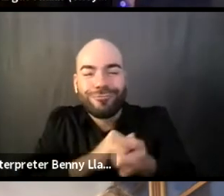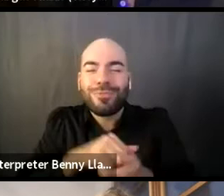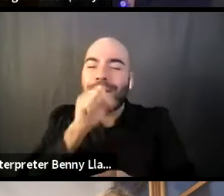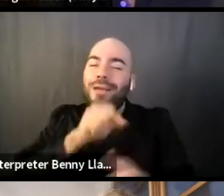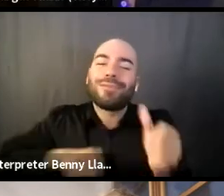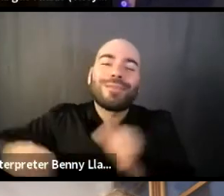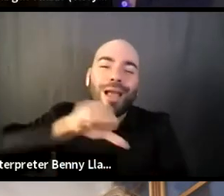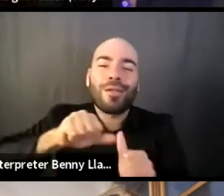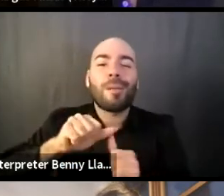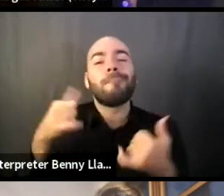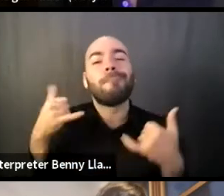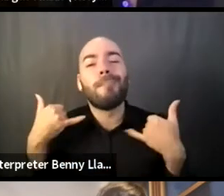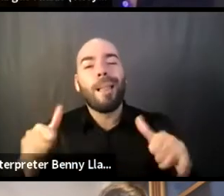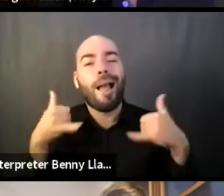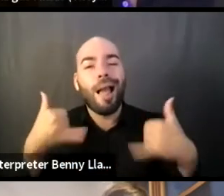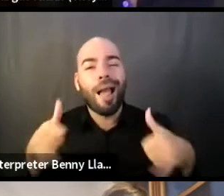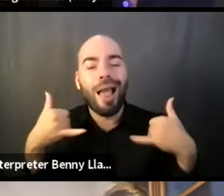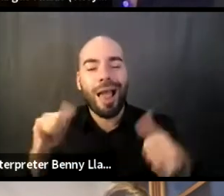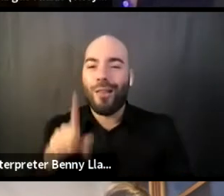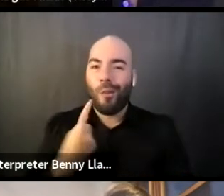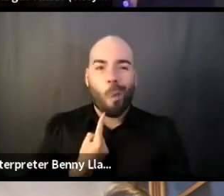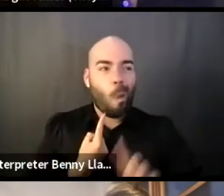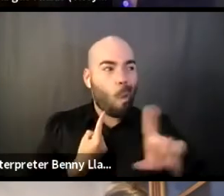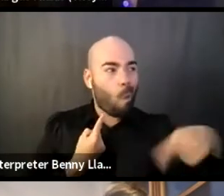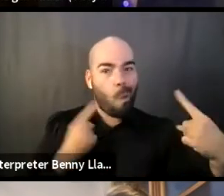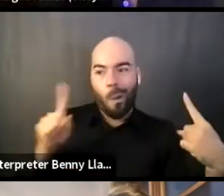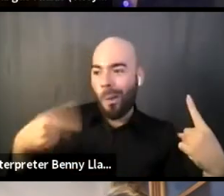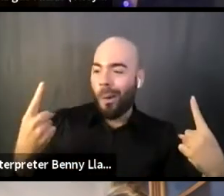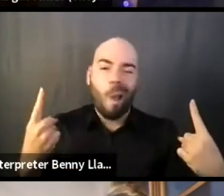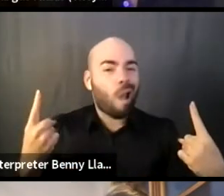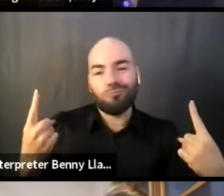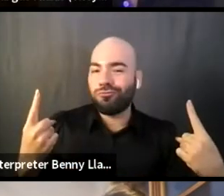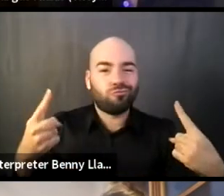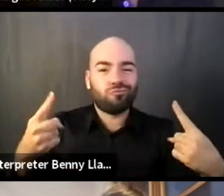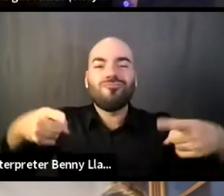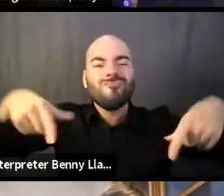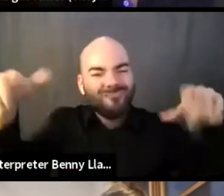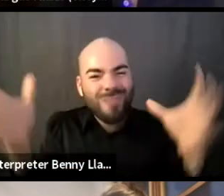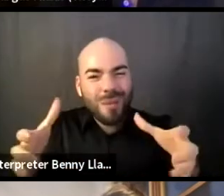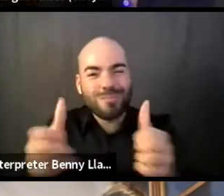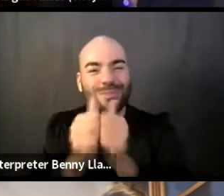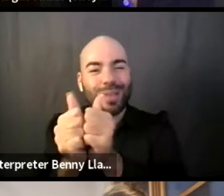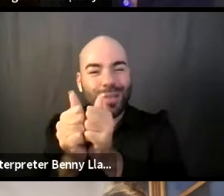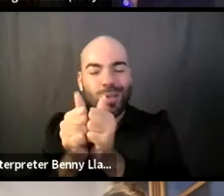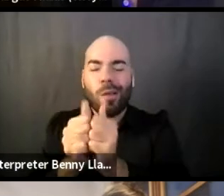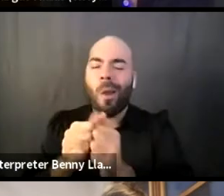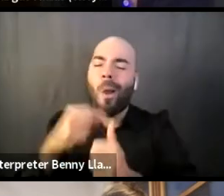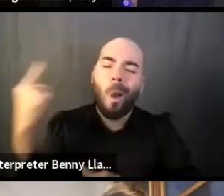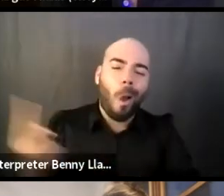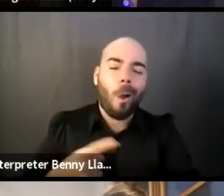and that they always make the playing really, really fun and leading from a place of desire